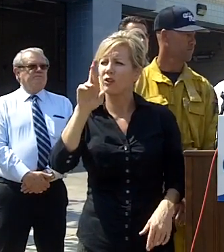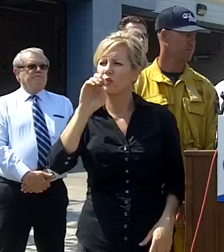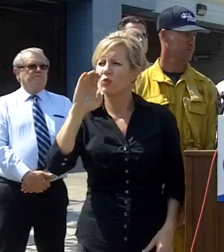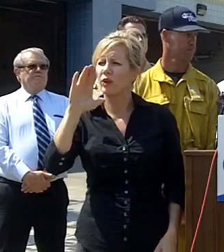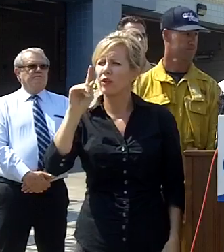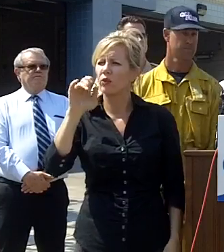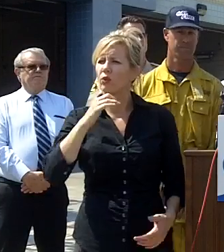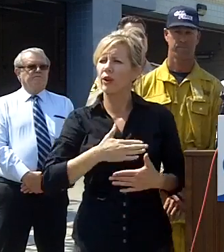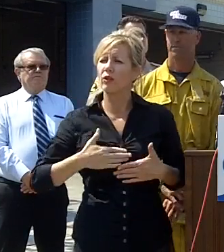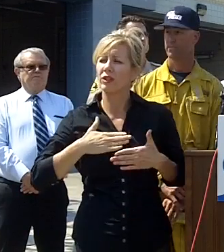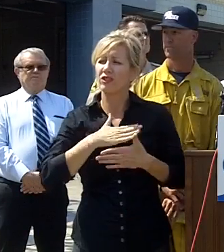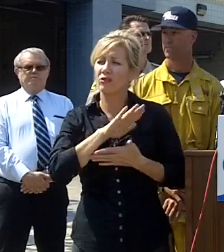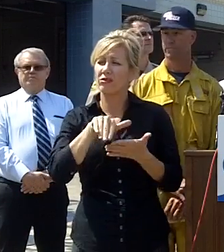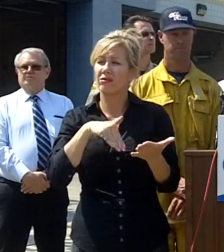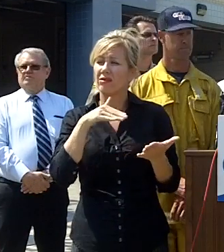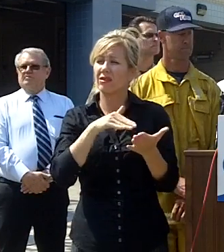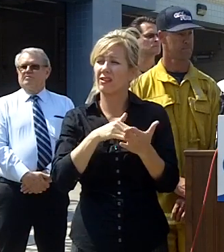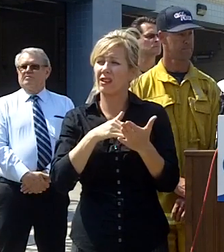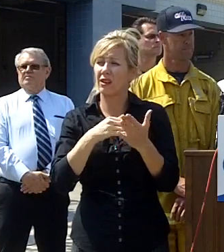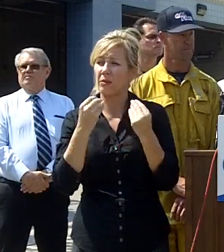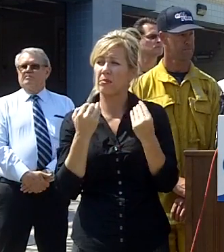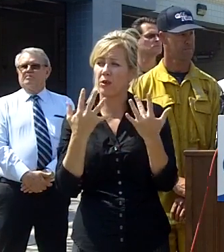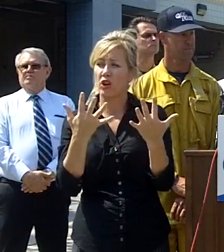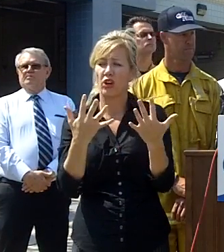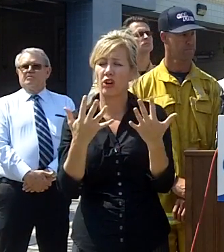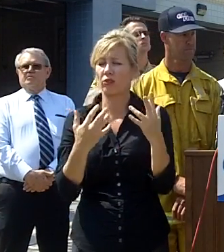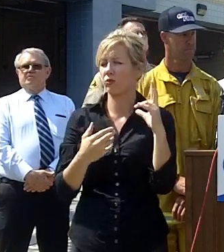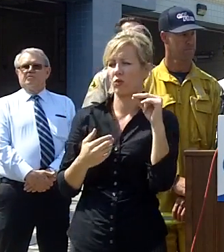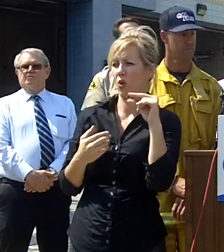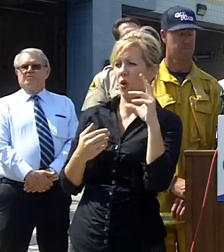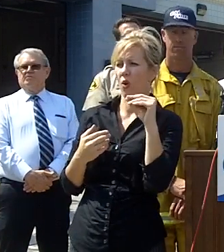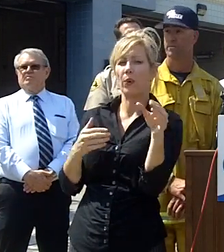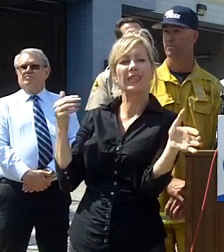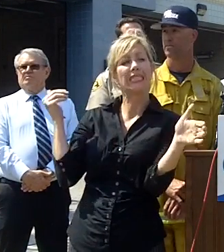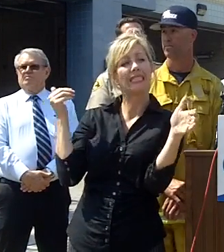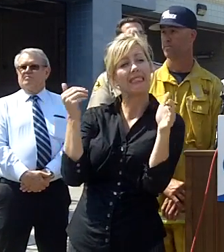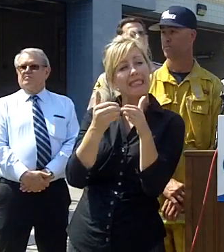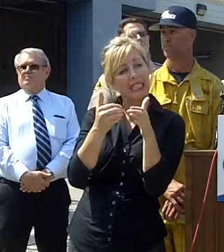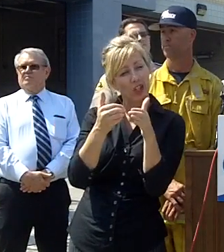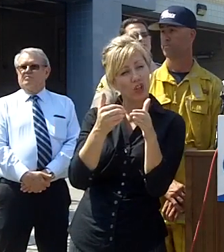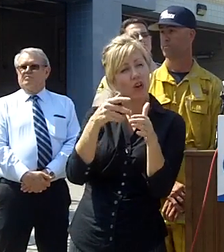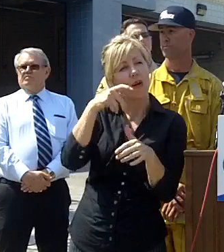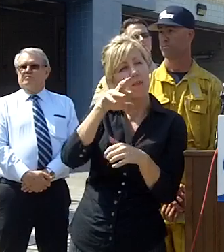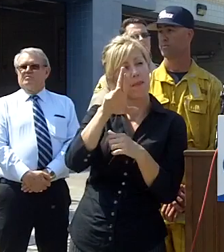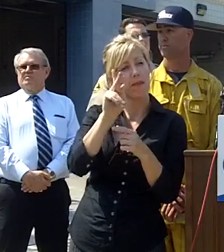no the conflict might be it was near a Carlsbad park is where the fire